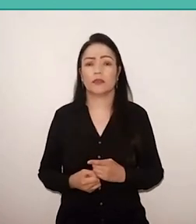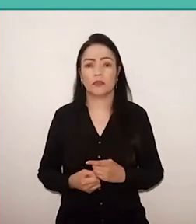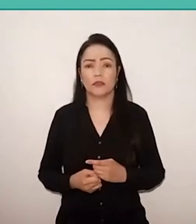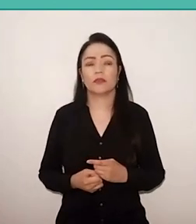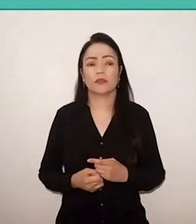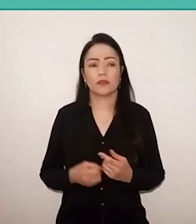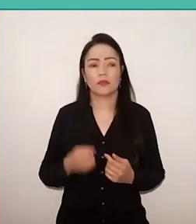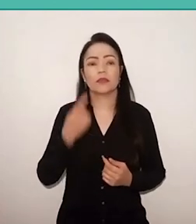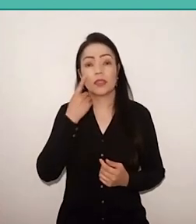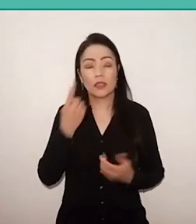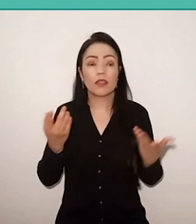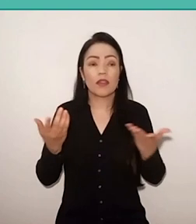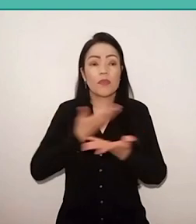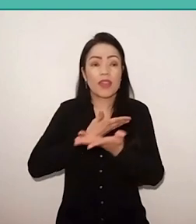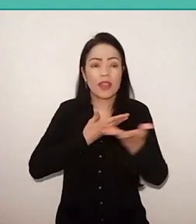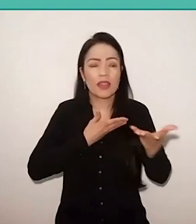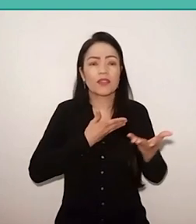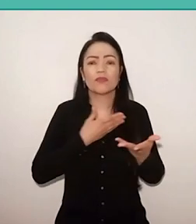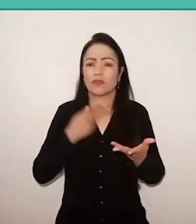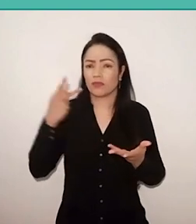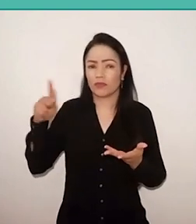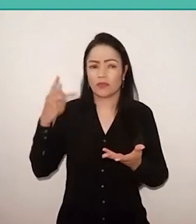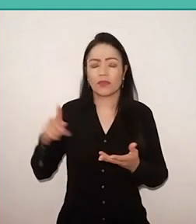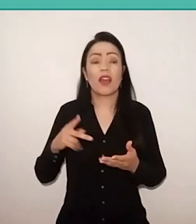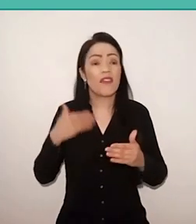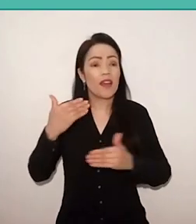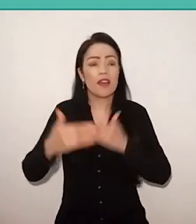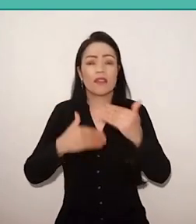his friends, who are going precisely